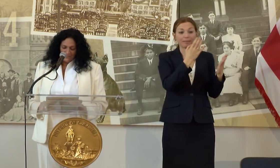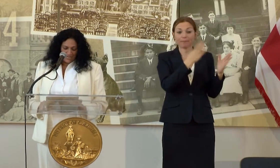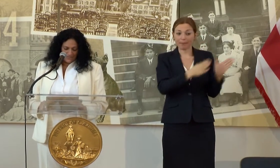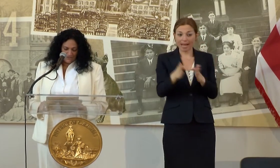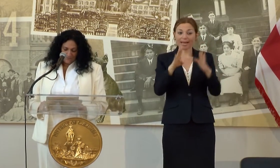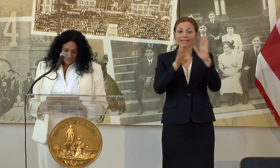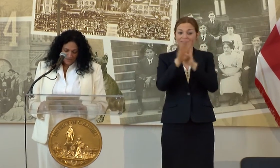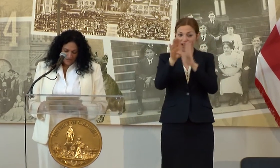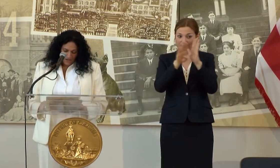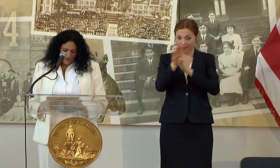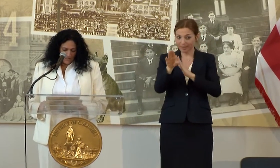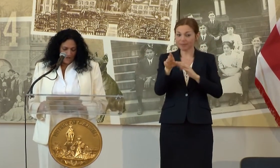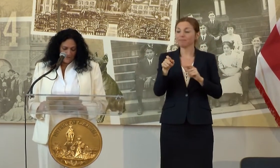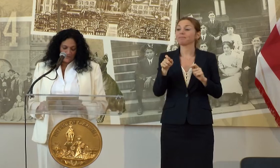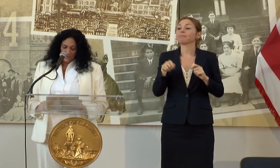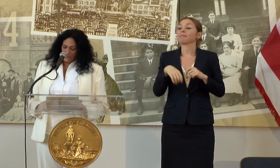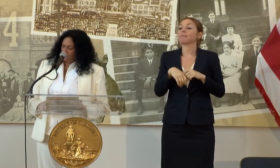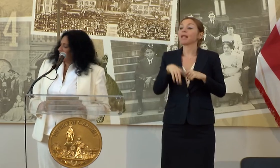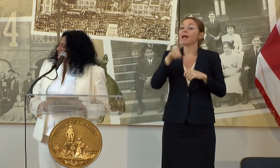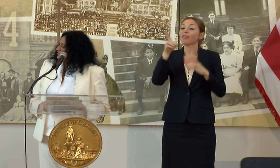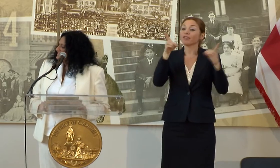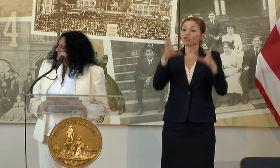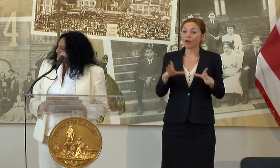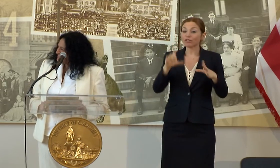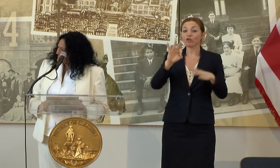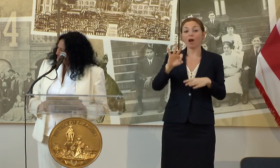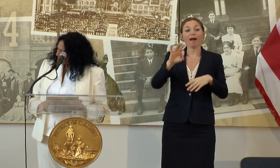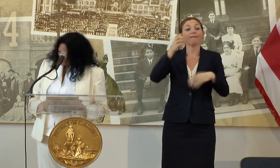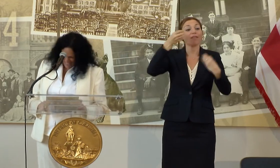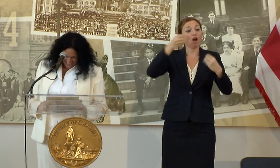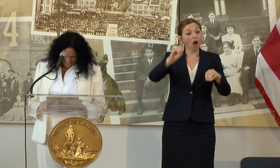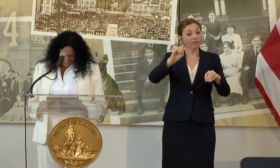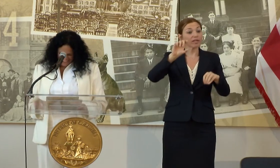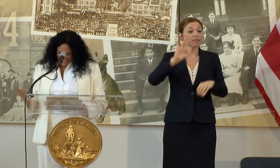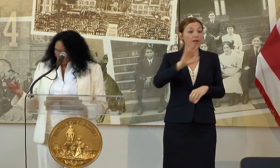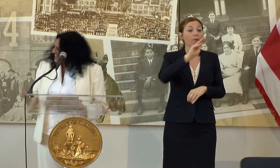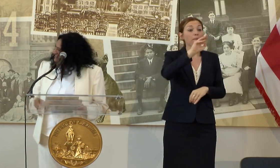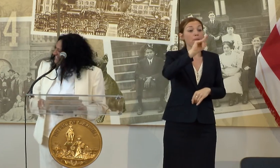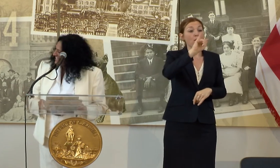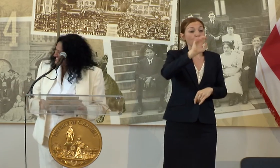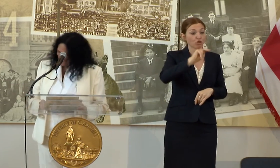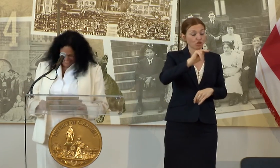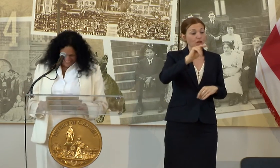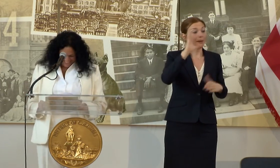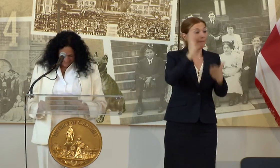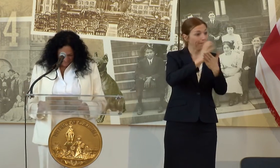THE DIRECTOR OF THE OFFICE FOR MOTION PICTURE AND TELEVISION DEPARTMENTS, ANGIE GATES.